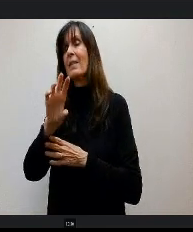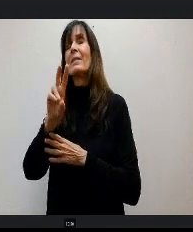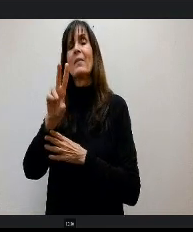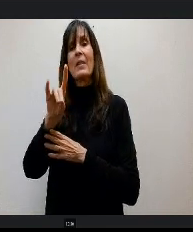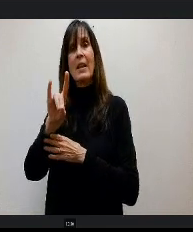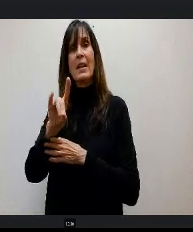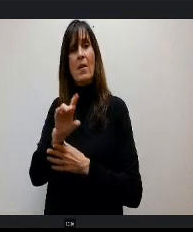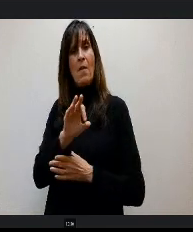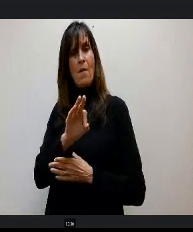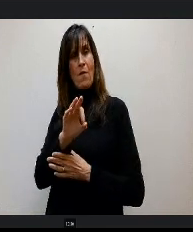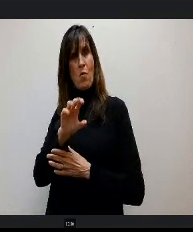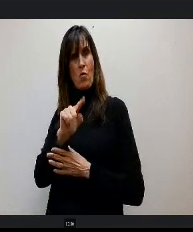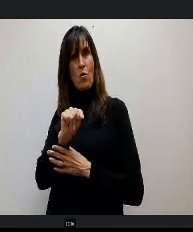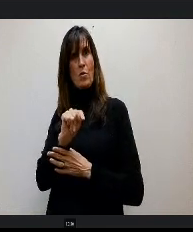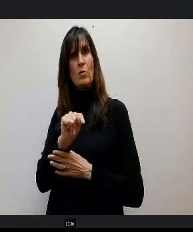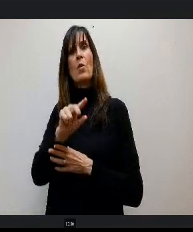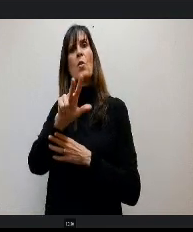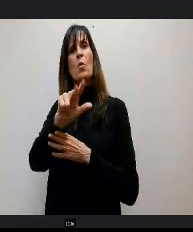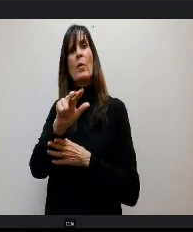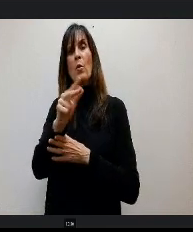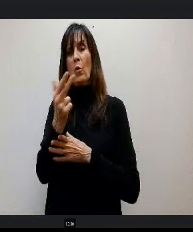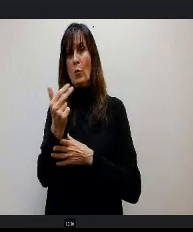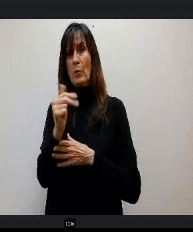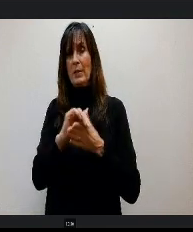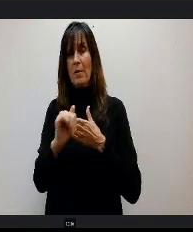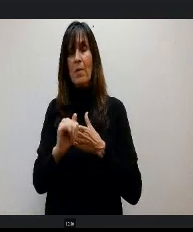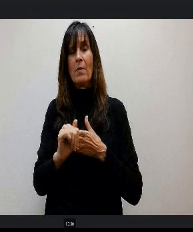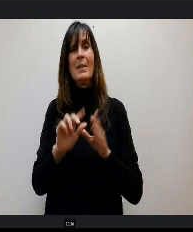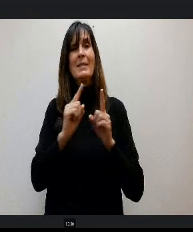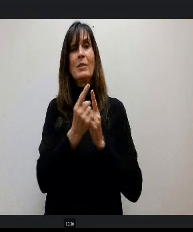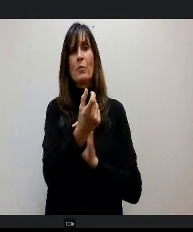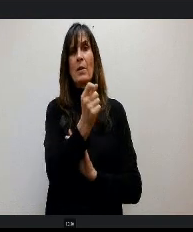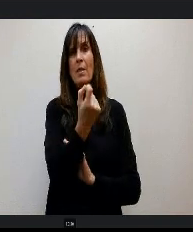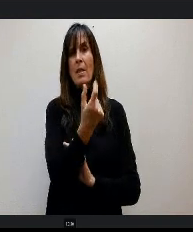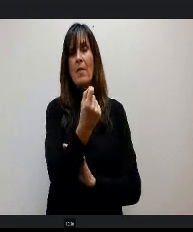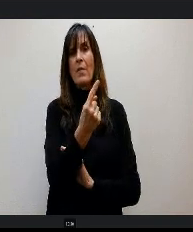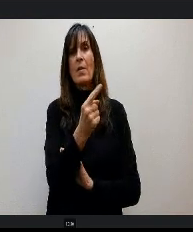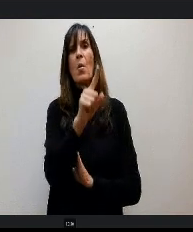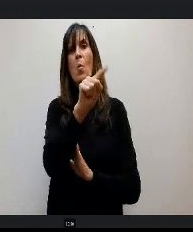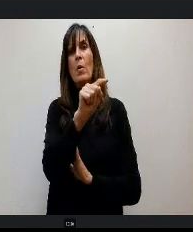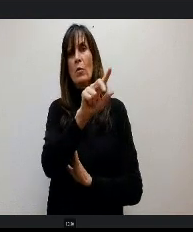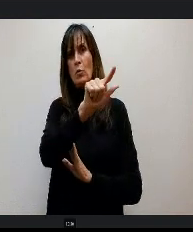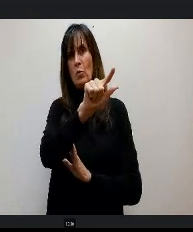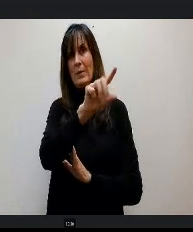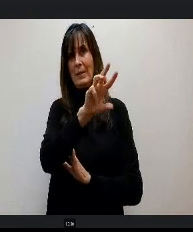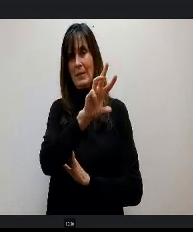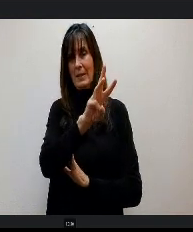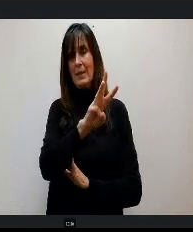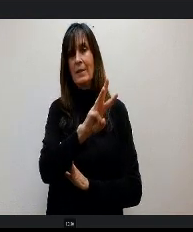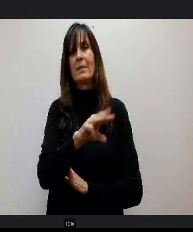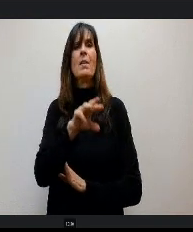District 11 126 Lewis is Palmer 59 D 49 is $78.